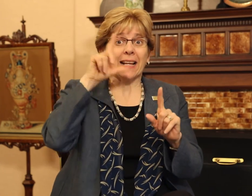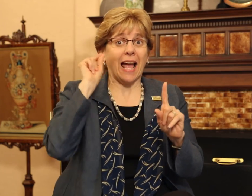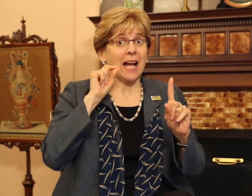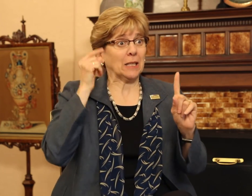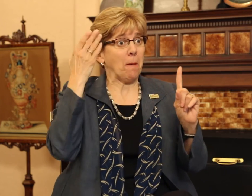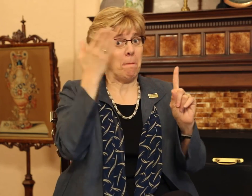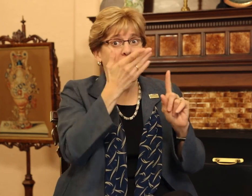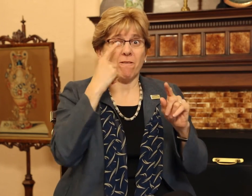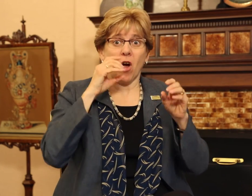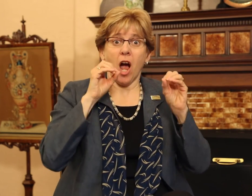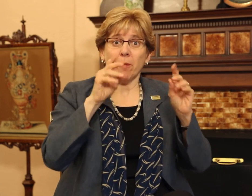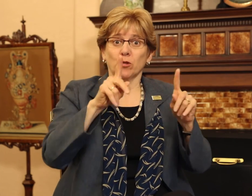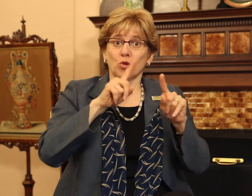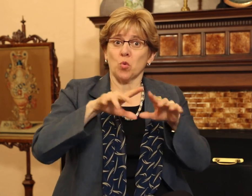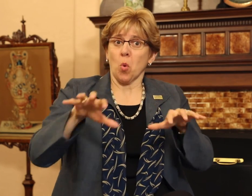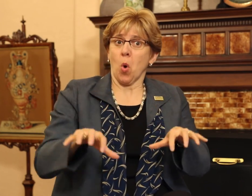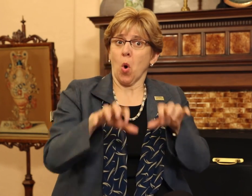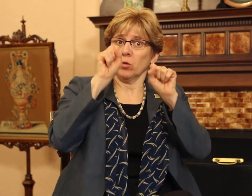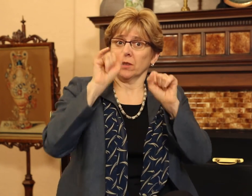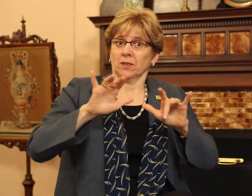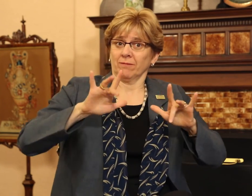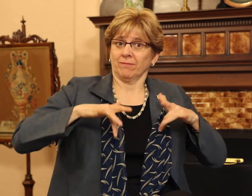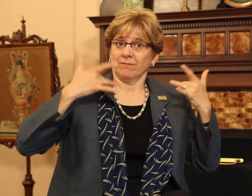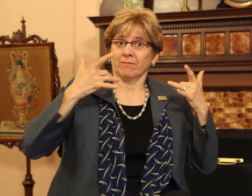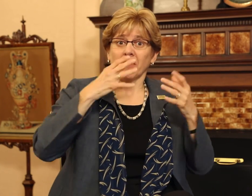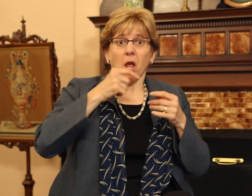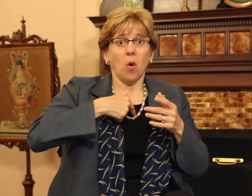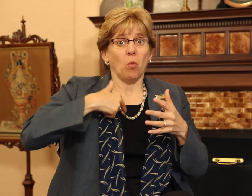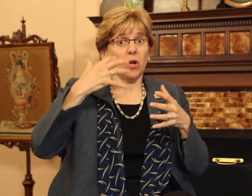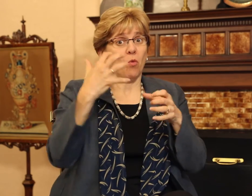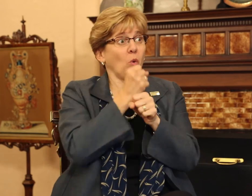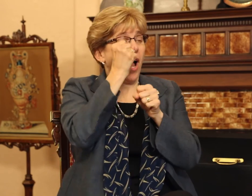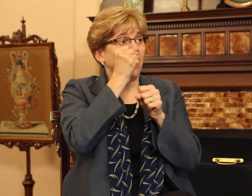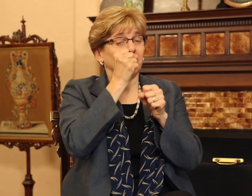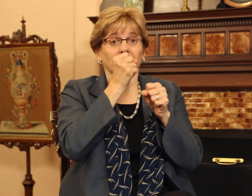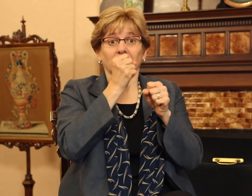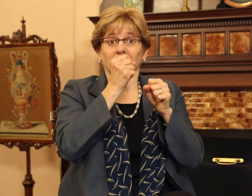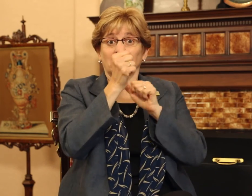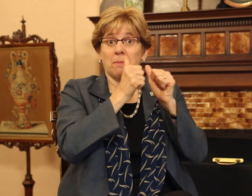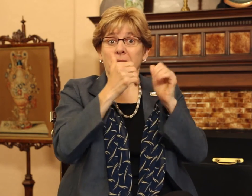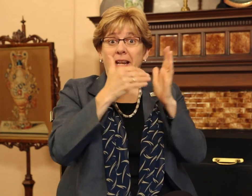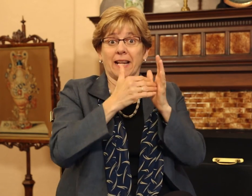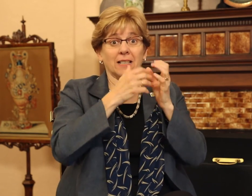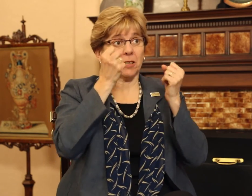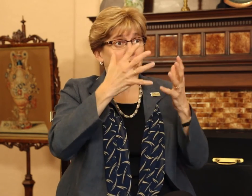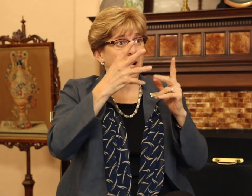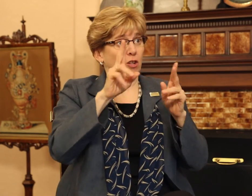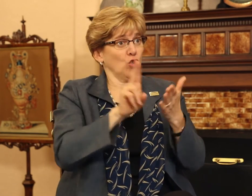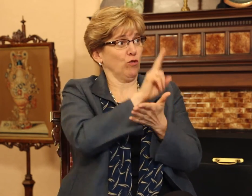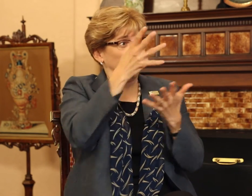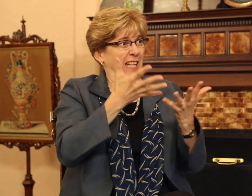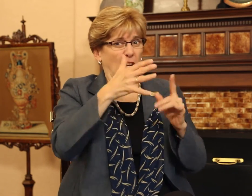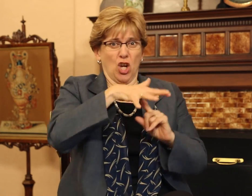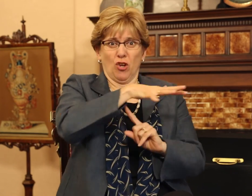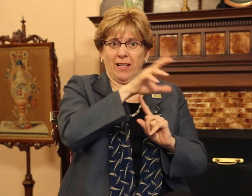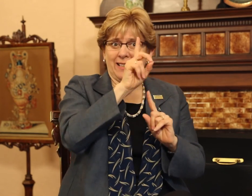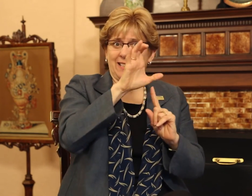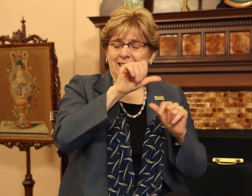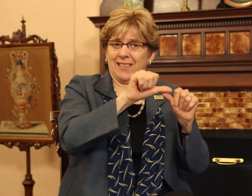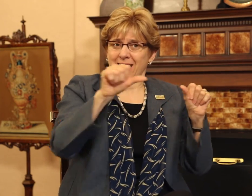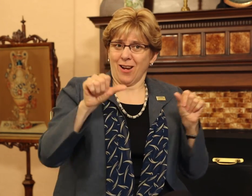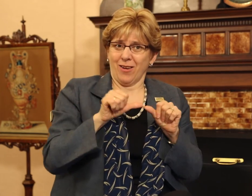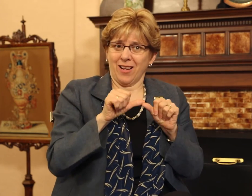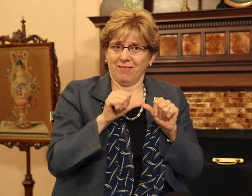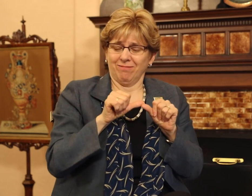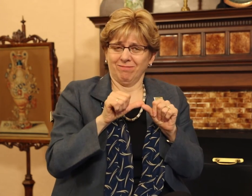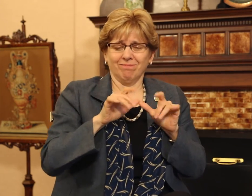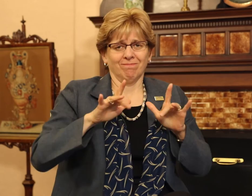Gallaudet bid for the opportunity to host this. We outbid other competing universities here in Washington, D.C.